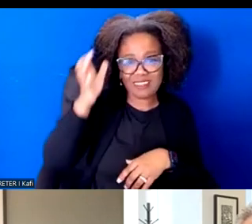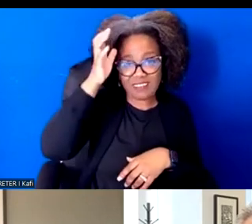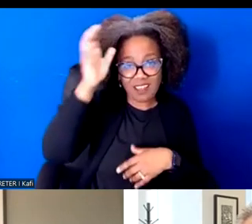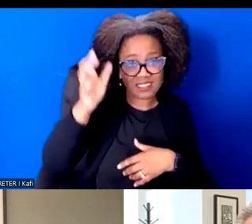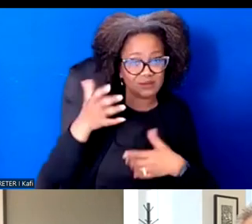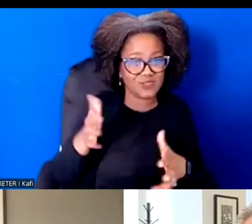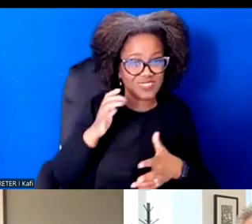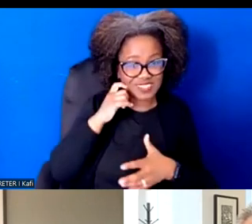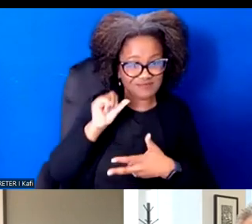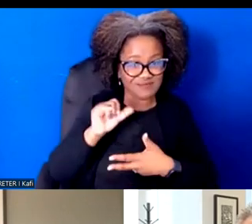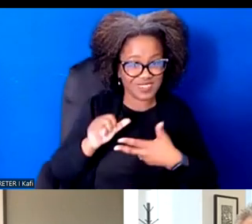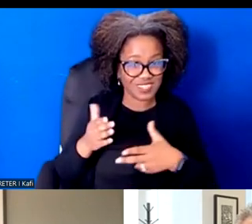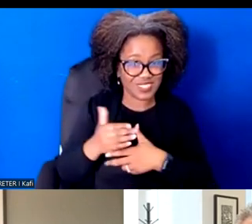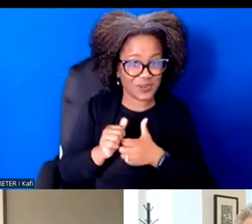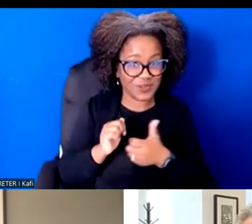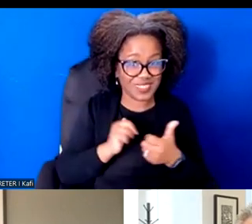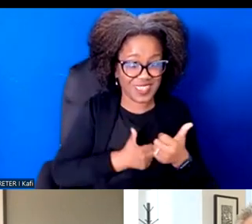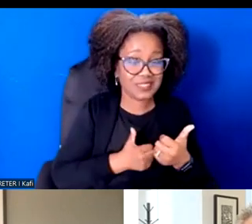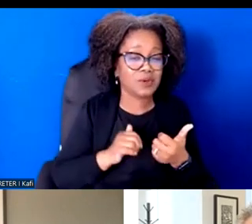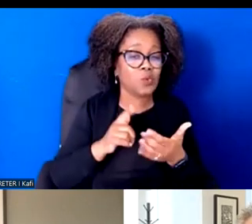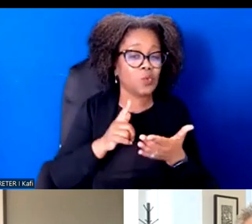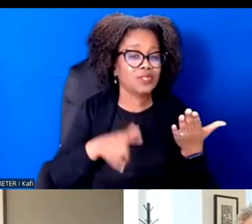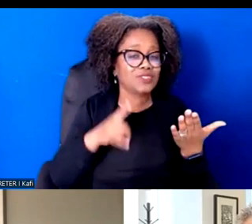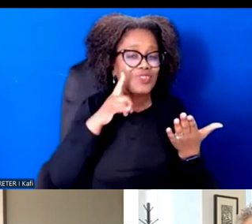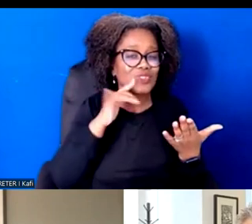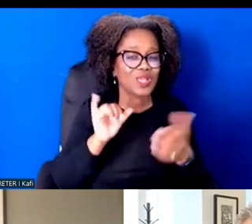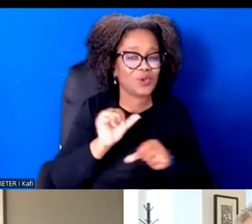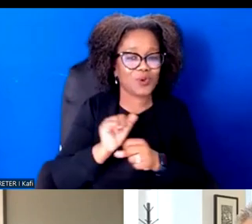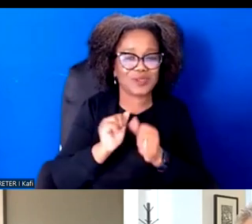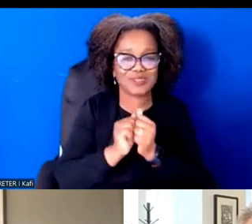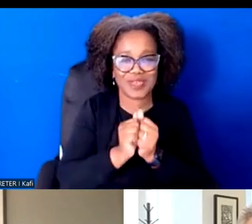So if you're thinking about the relationship between these ideas and concepts and felt